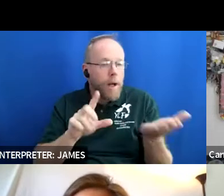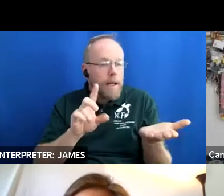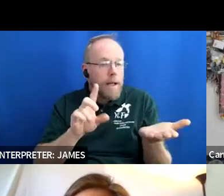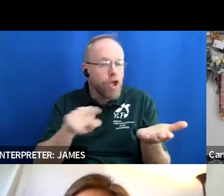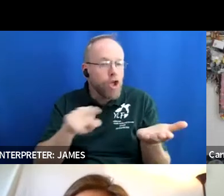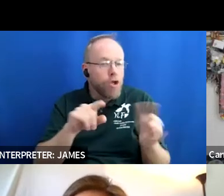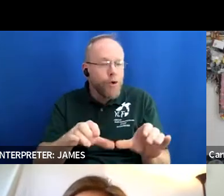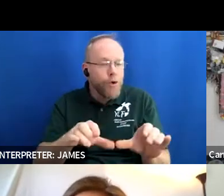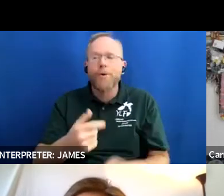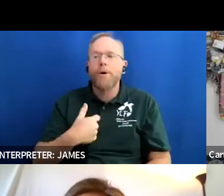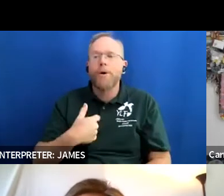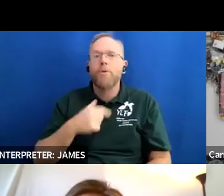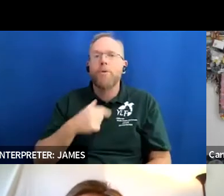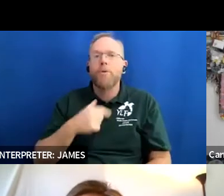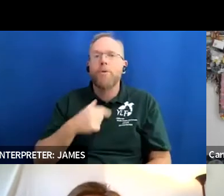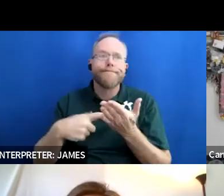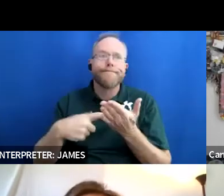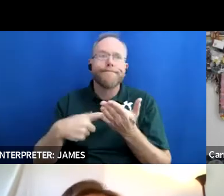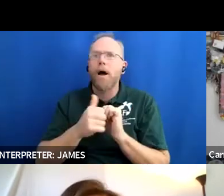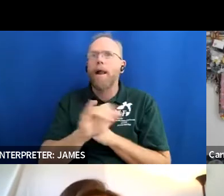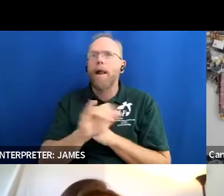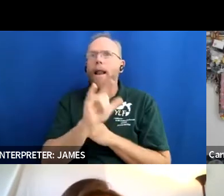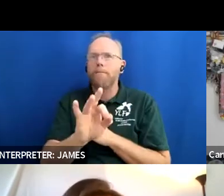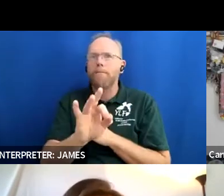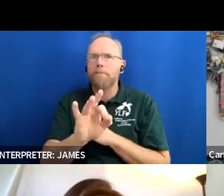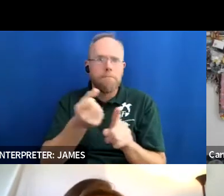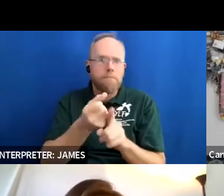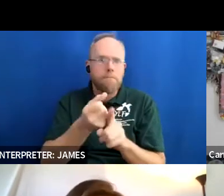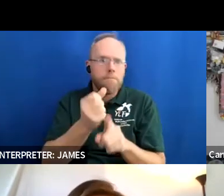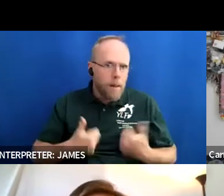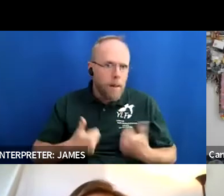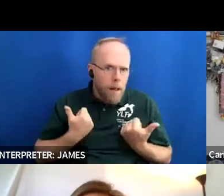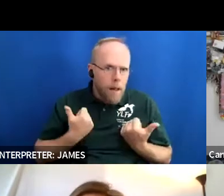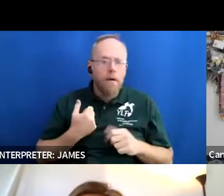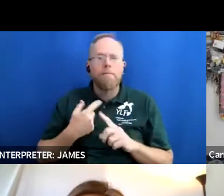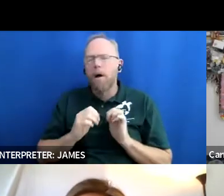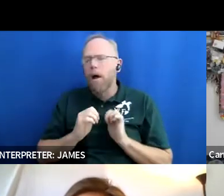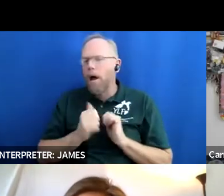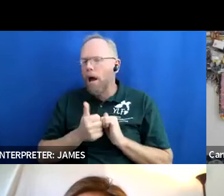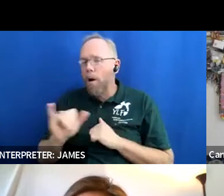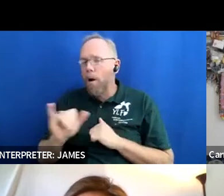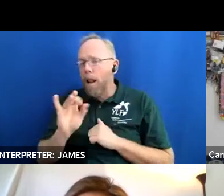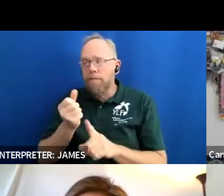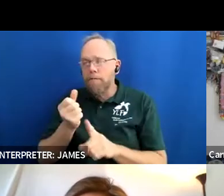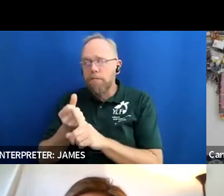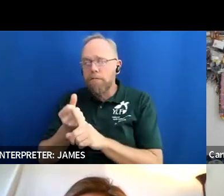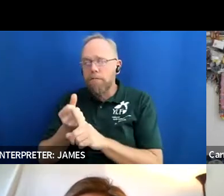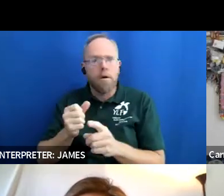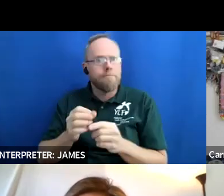has ylf impacted your life but how has it led to you advocating for change in your communities